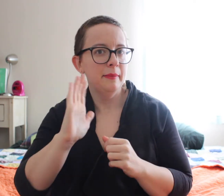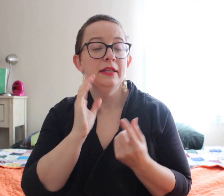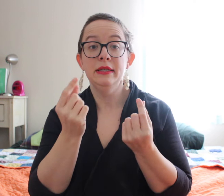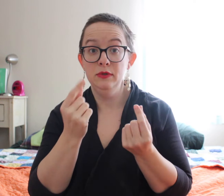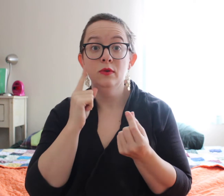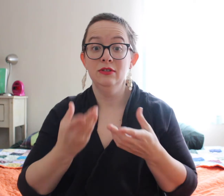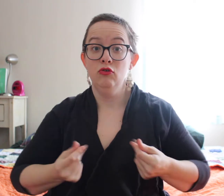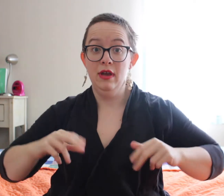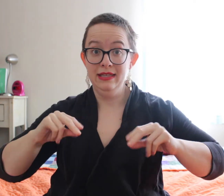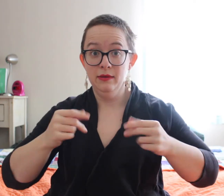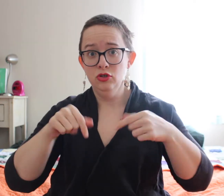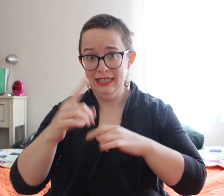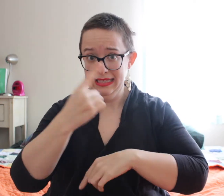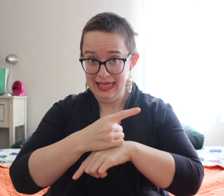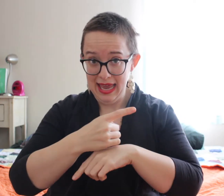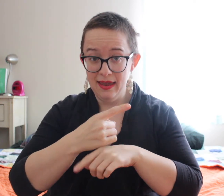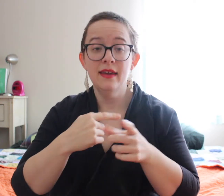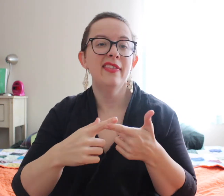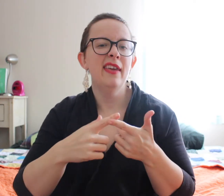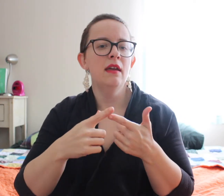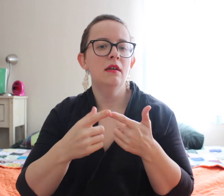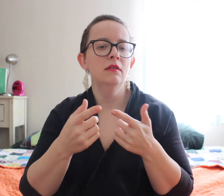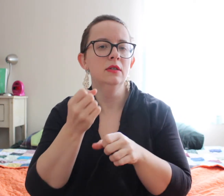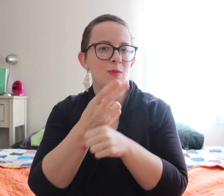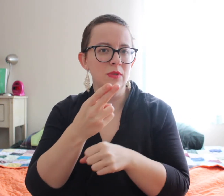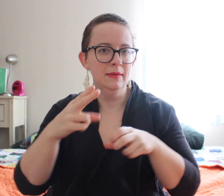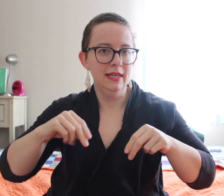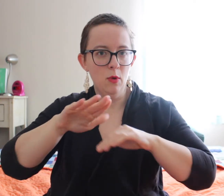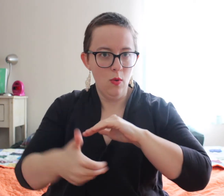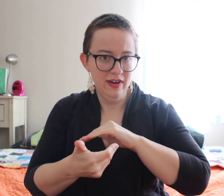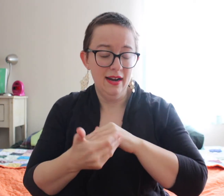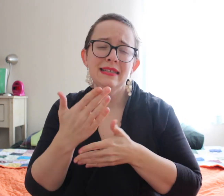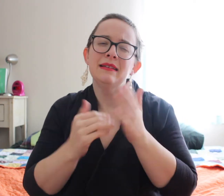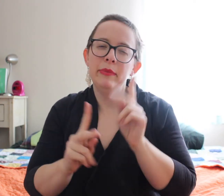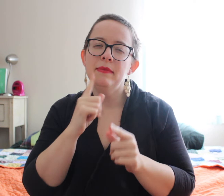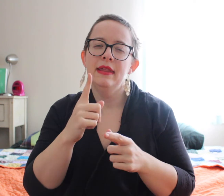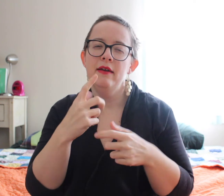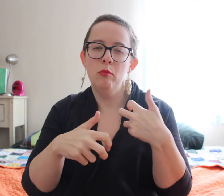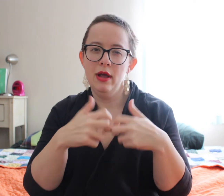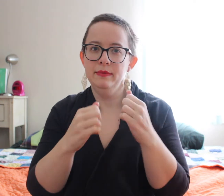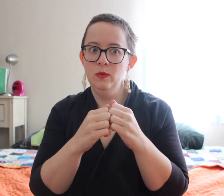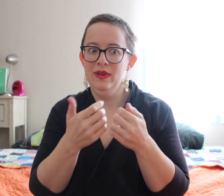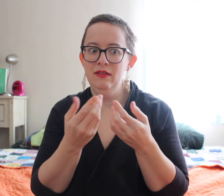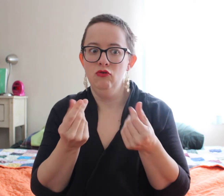I'm not sure if they do now, but I know in the past, I know some people with cloth diaper during the day and then they use disposables for overnight.